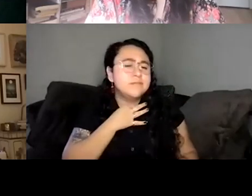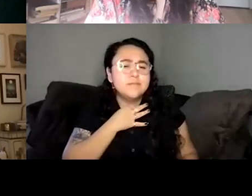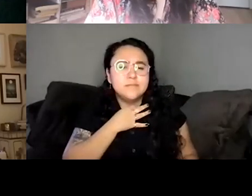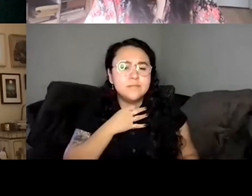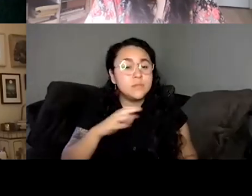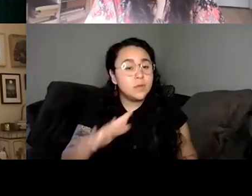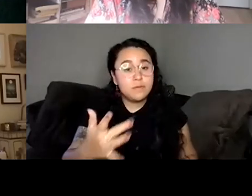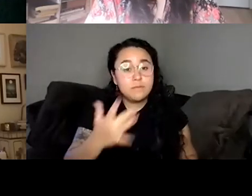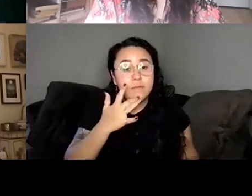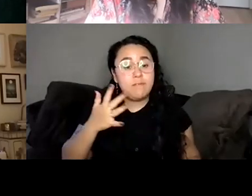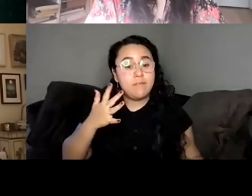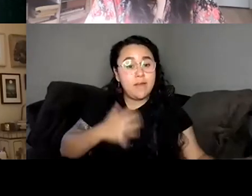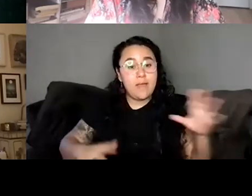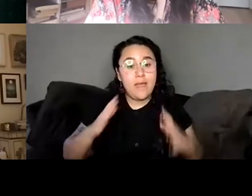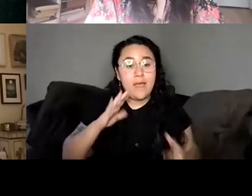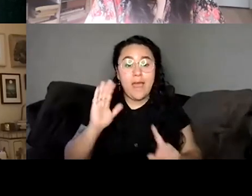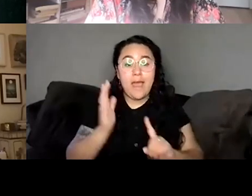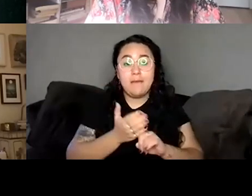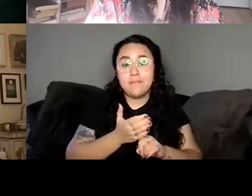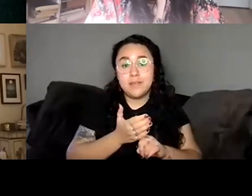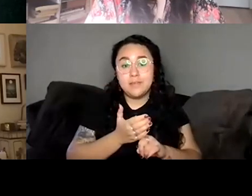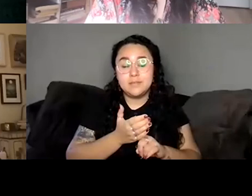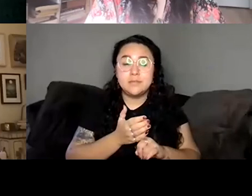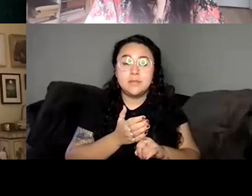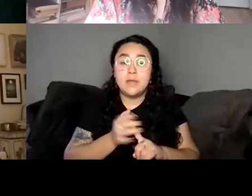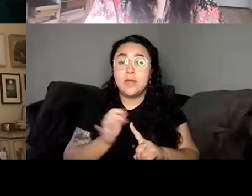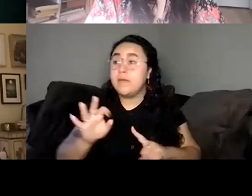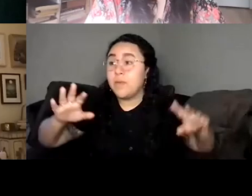Unknown Speaker Okay, I love this question. Um, it was so